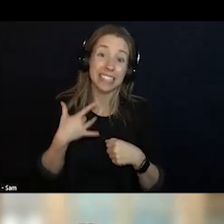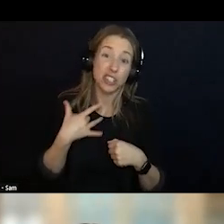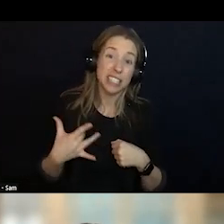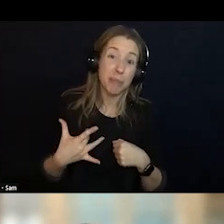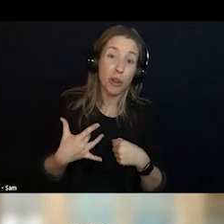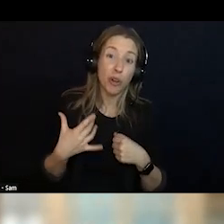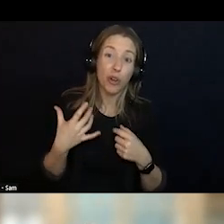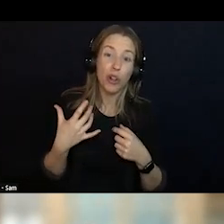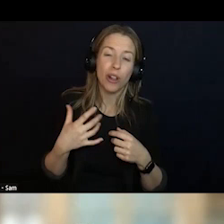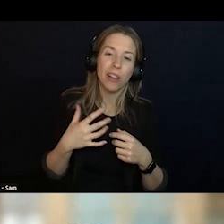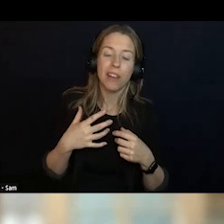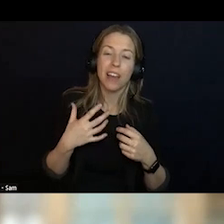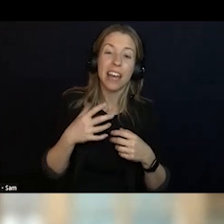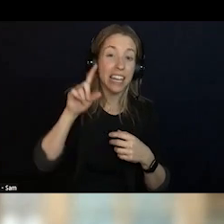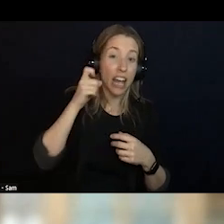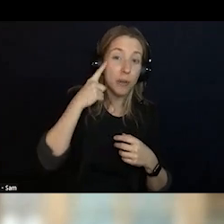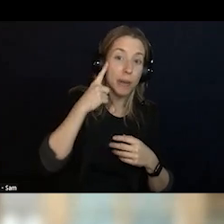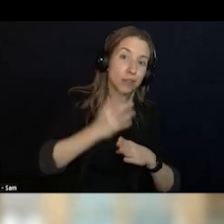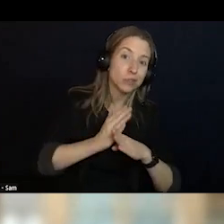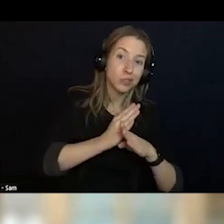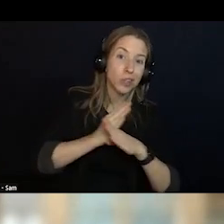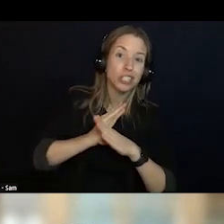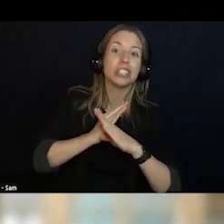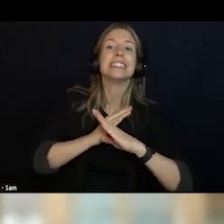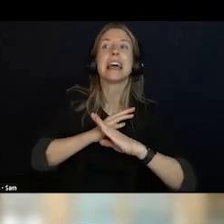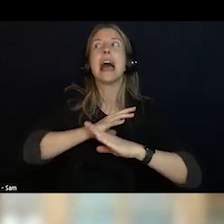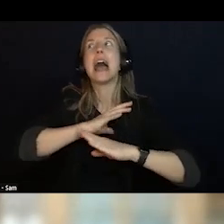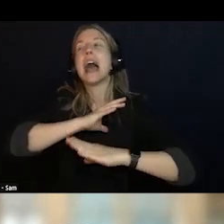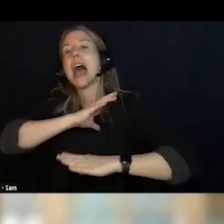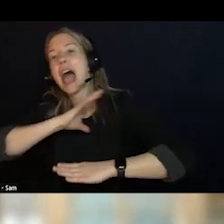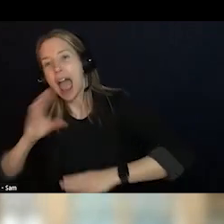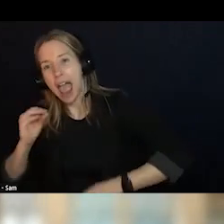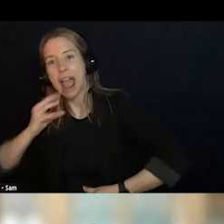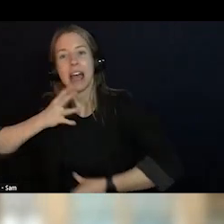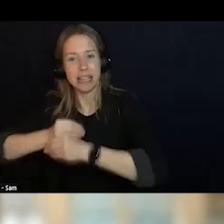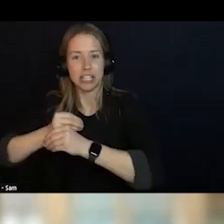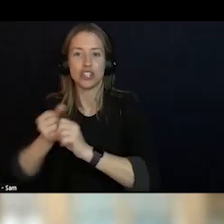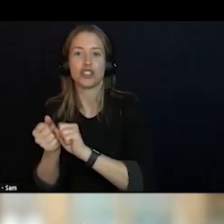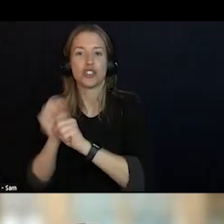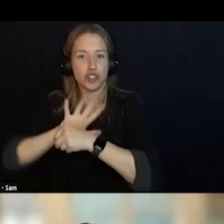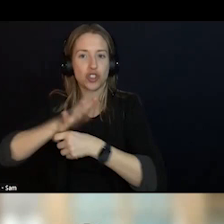PANDEMIC THING ON THIS, BUT ANYWAY, IT WAS WORTH THE WAIT.